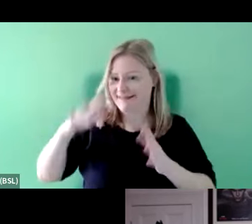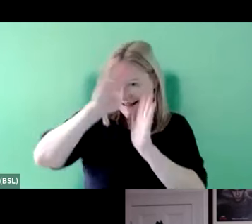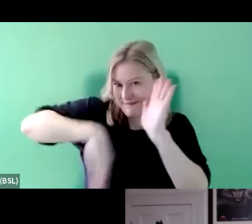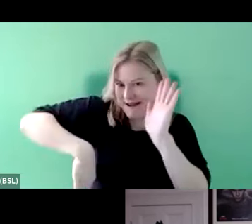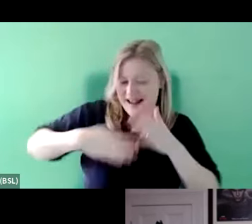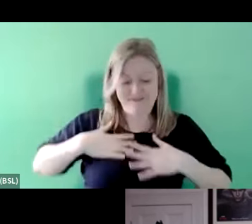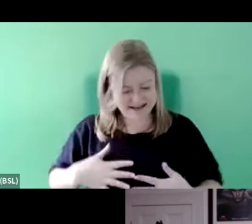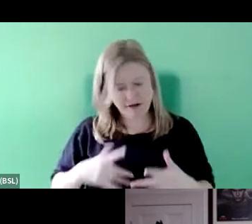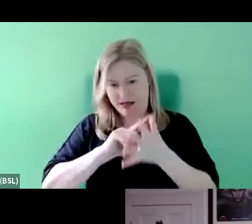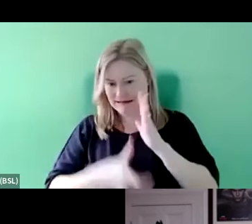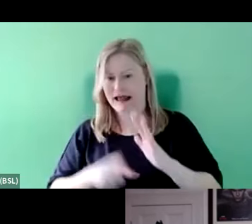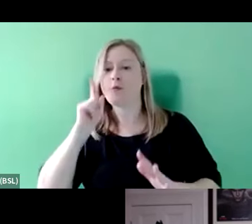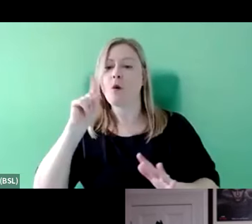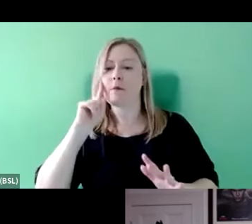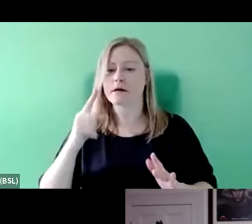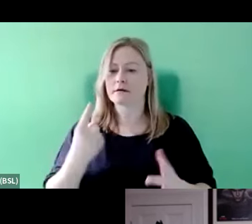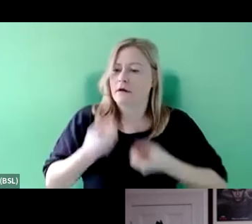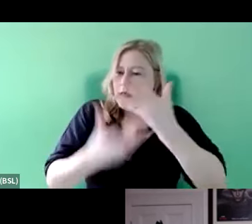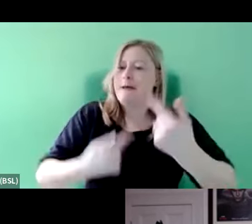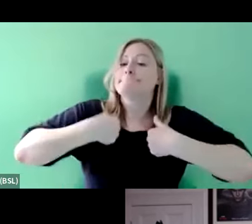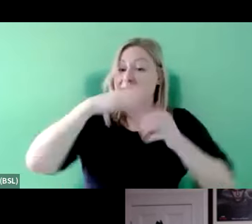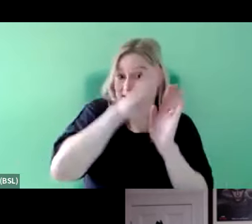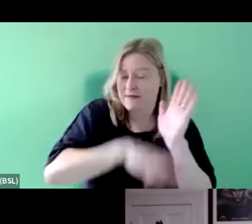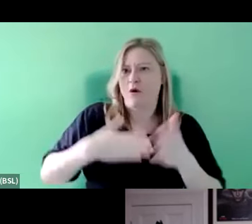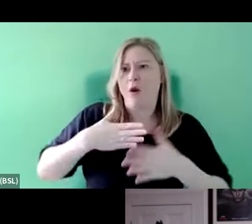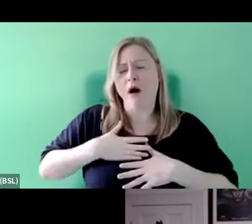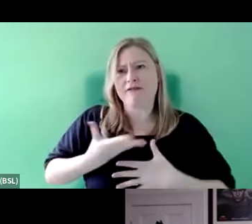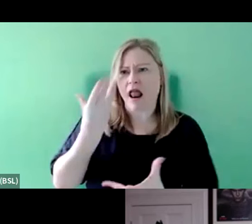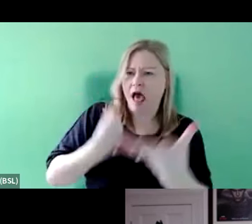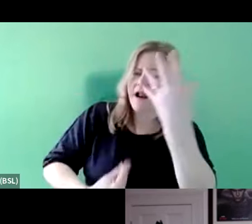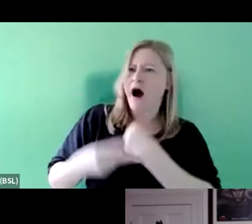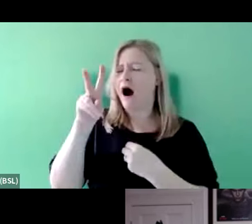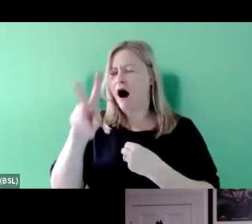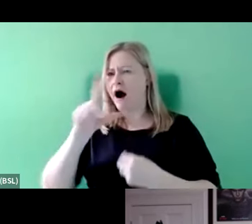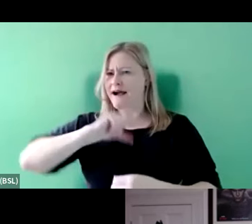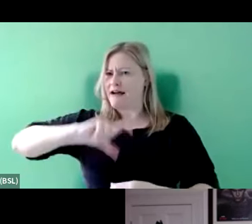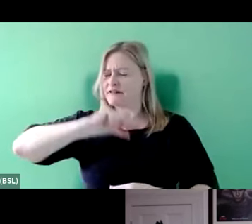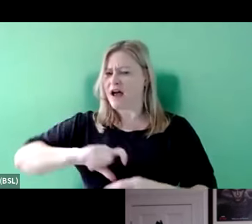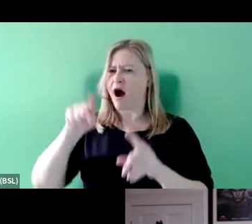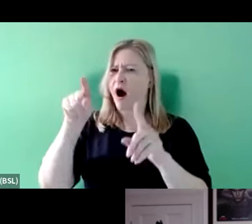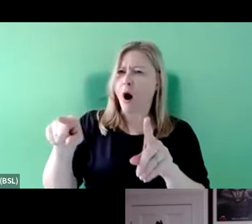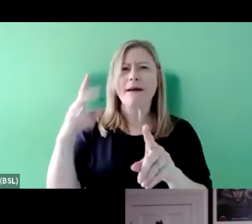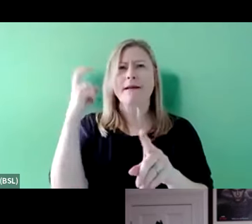disabled woman. So I love learning and seeing characters who are blind, visually impaired,